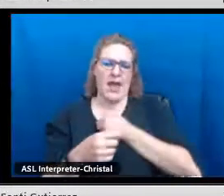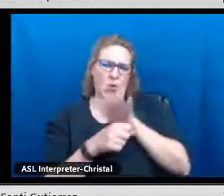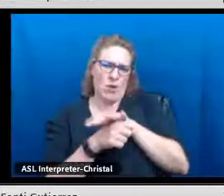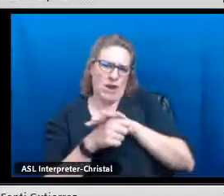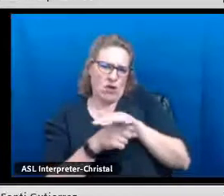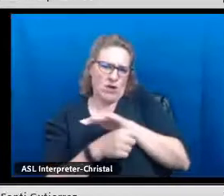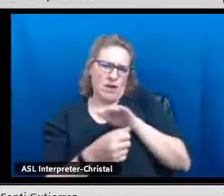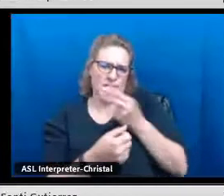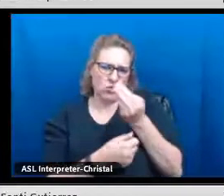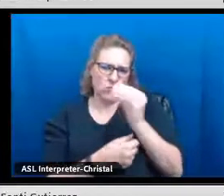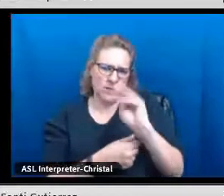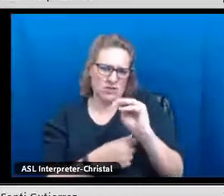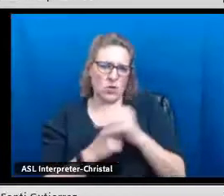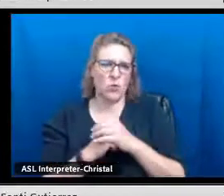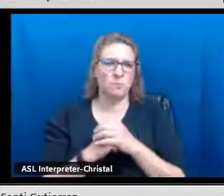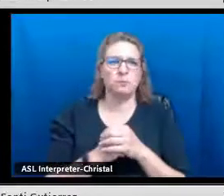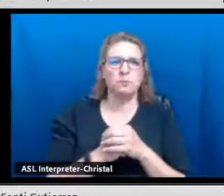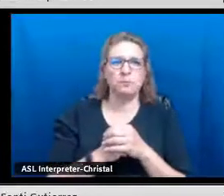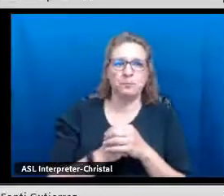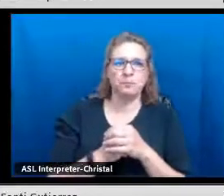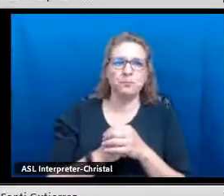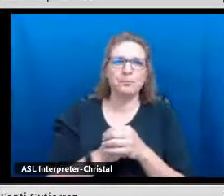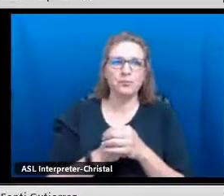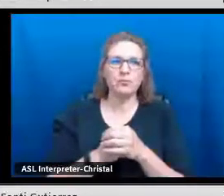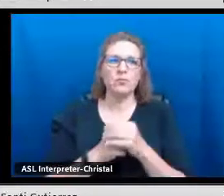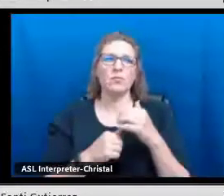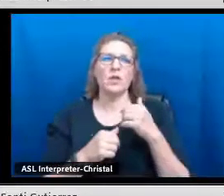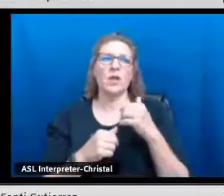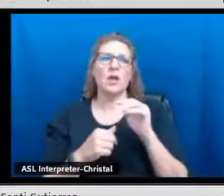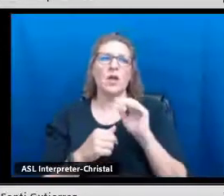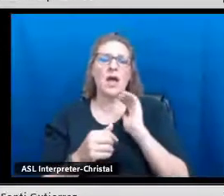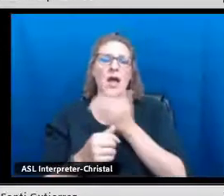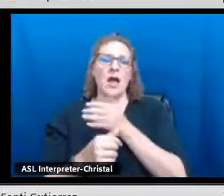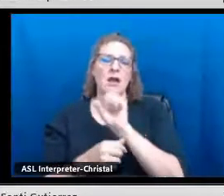What does that look like for our neck of the woods?